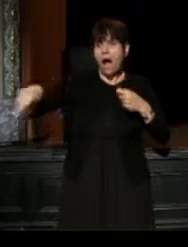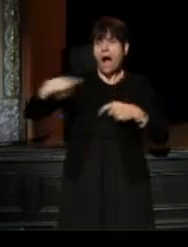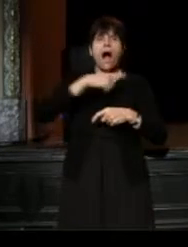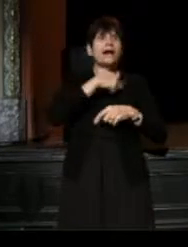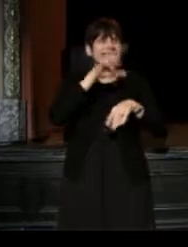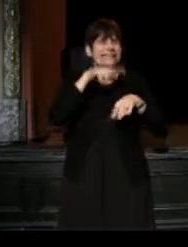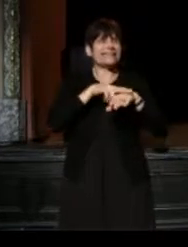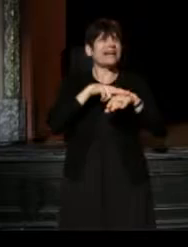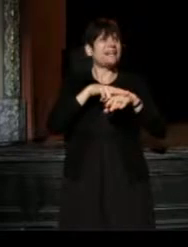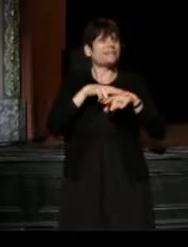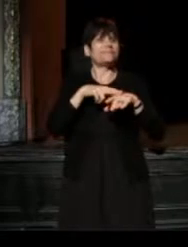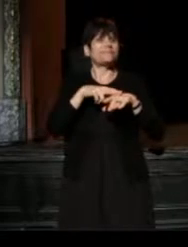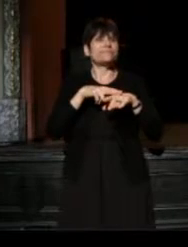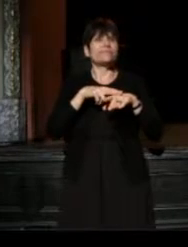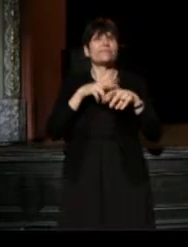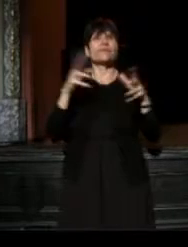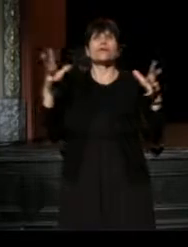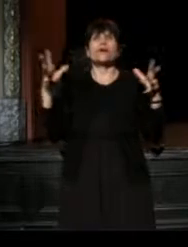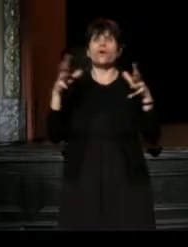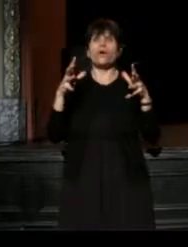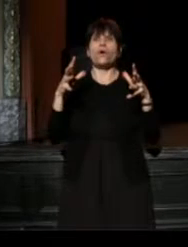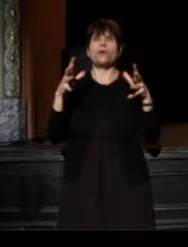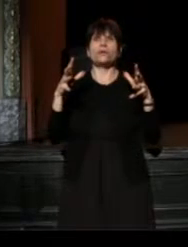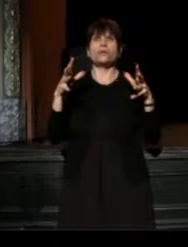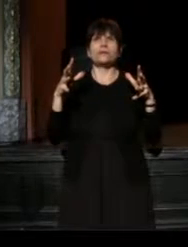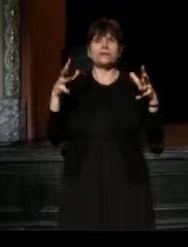all taking that on and saying,